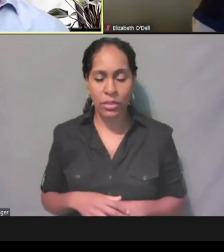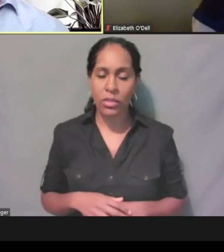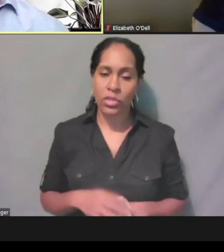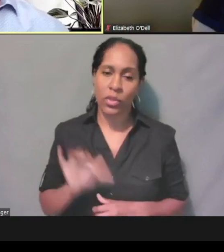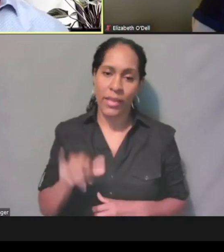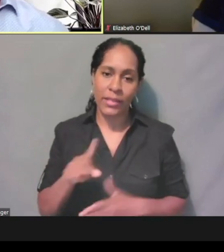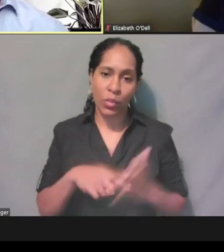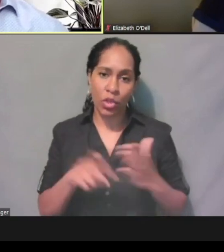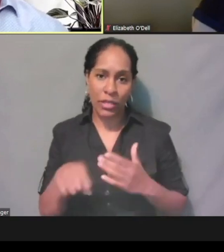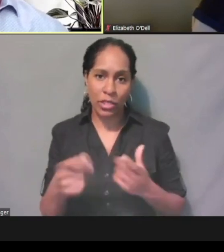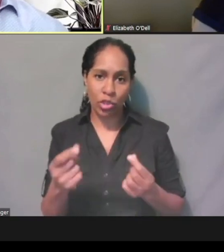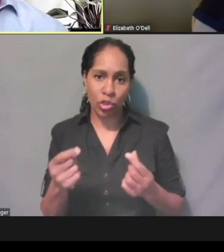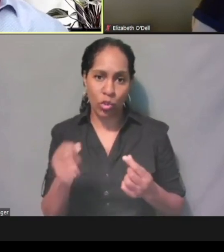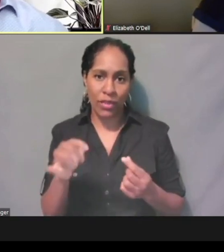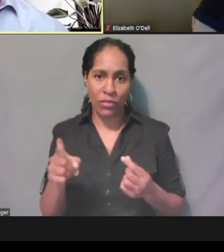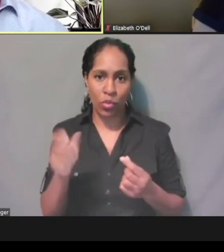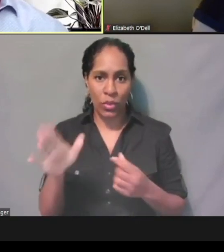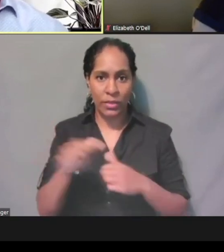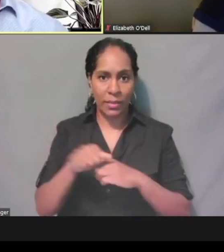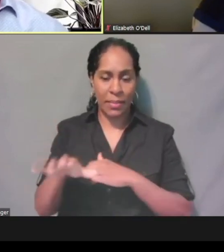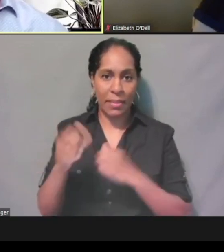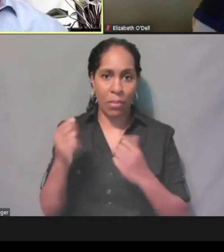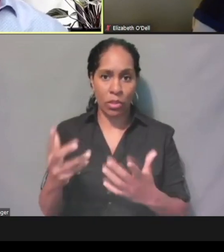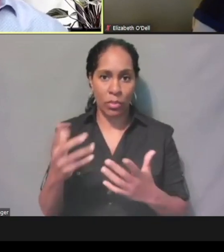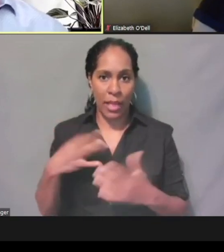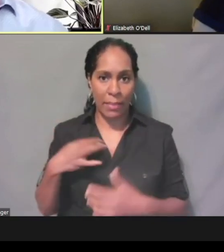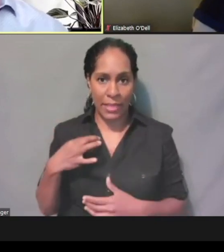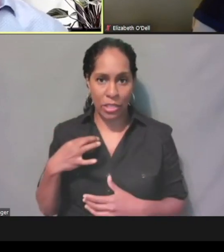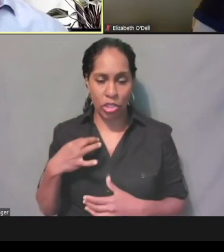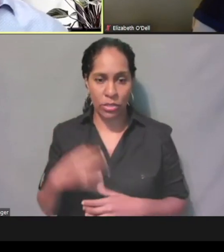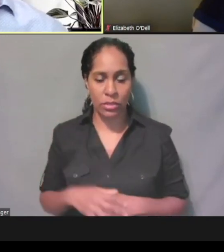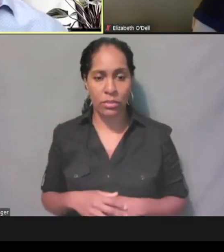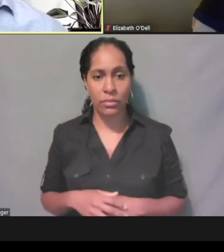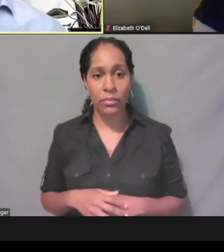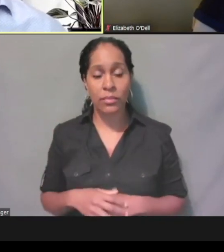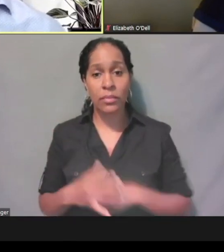The county DSS offices have a desk guide